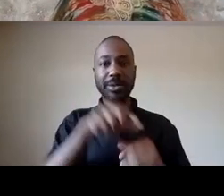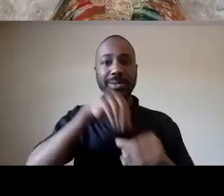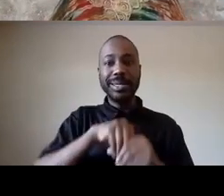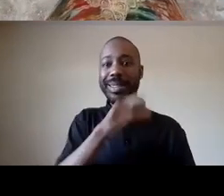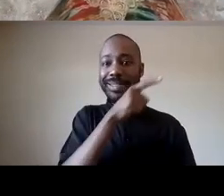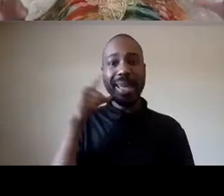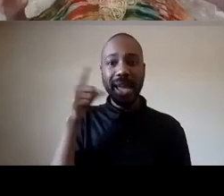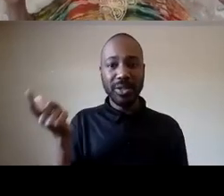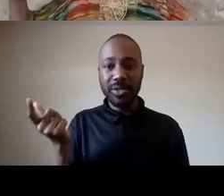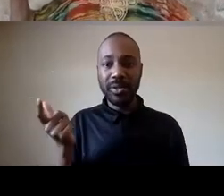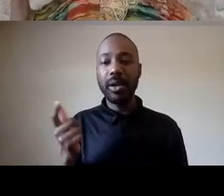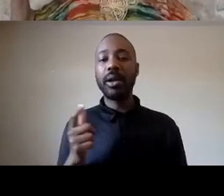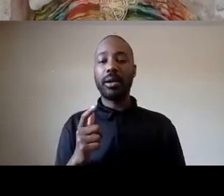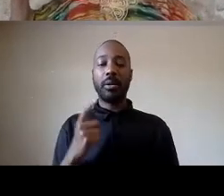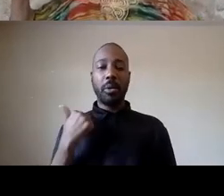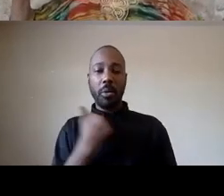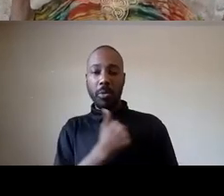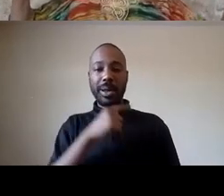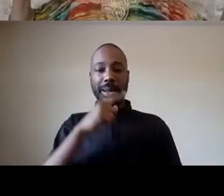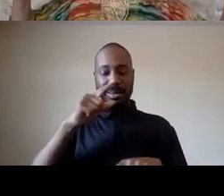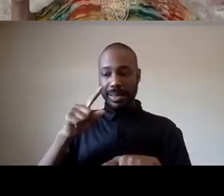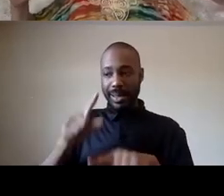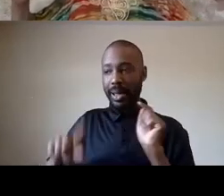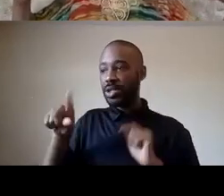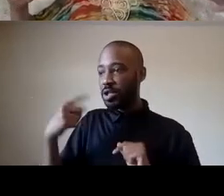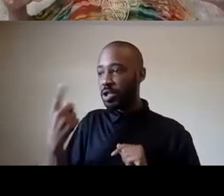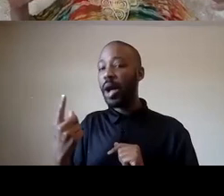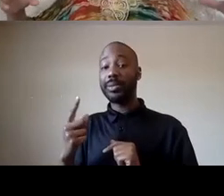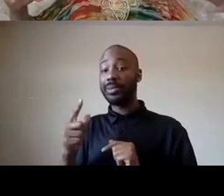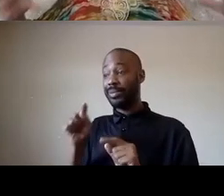names and just completely overlooked the